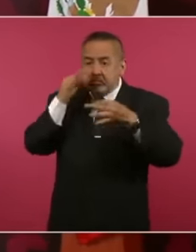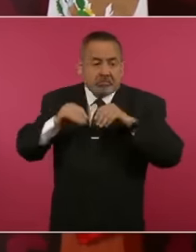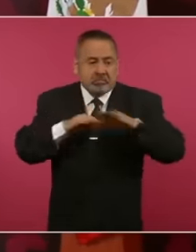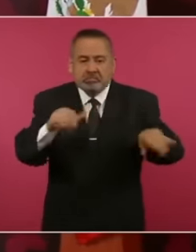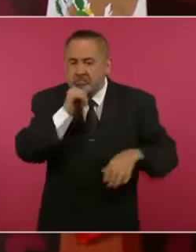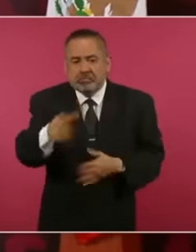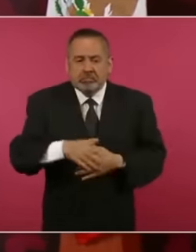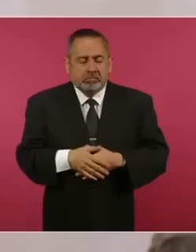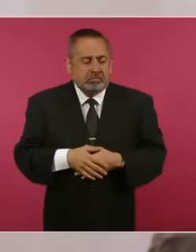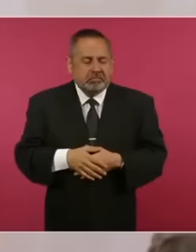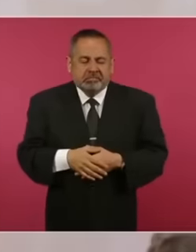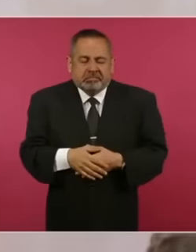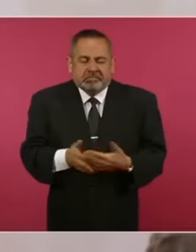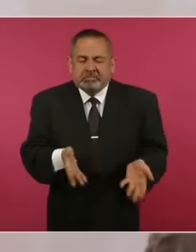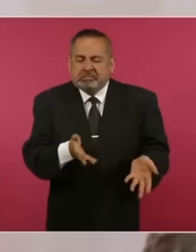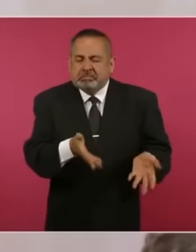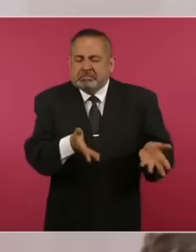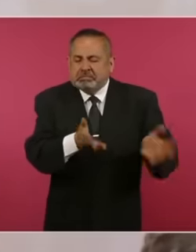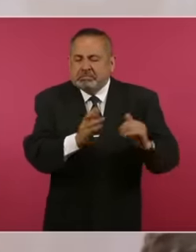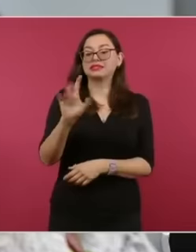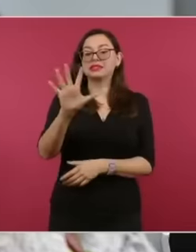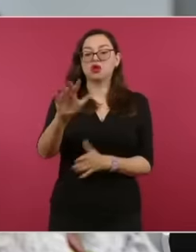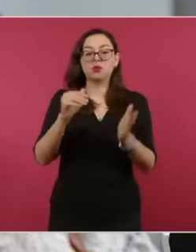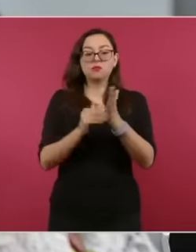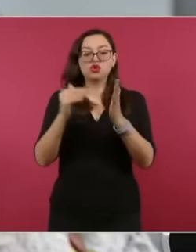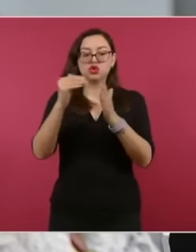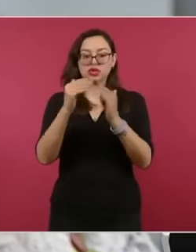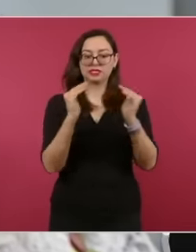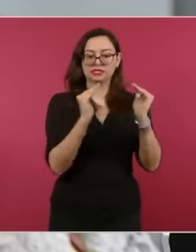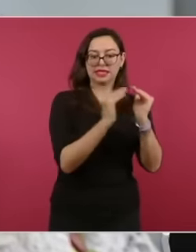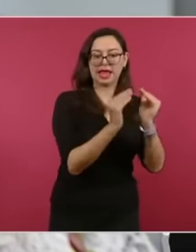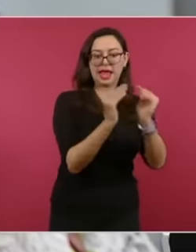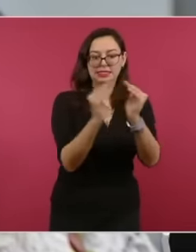anyone else. Look at